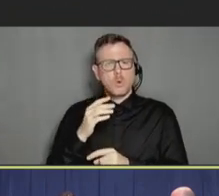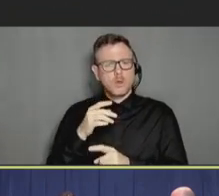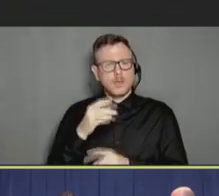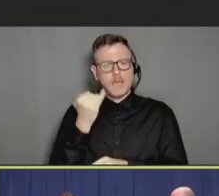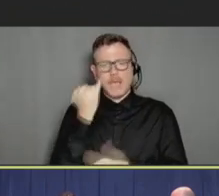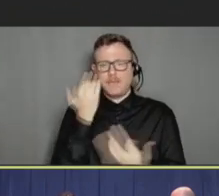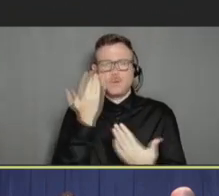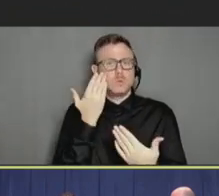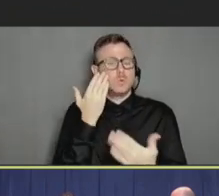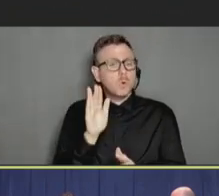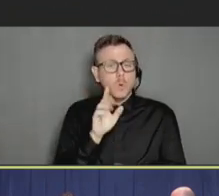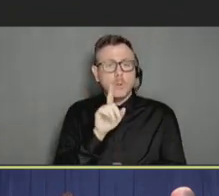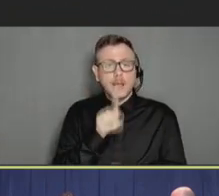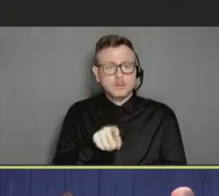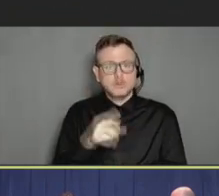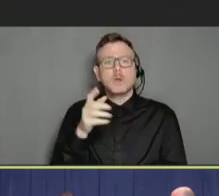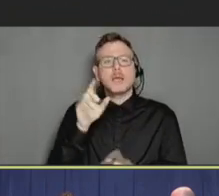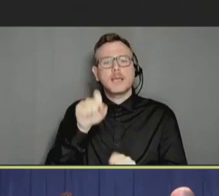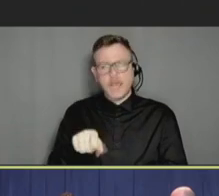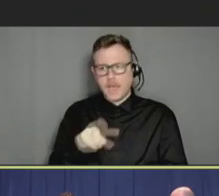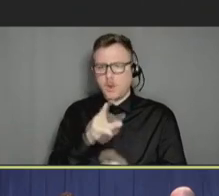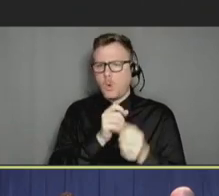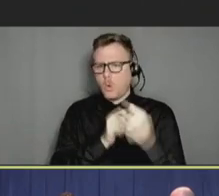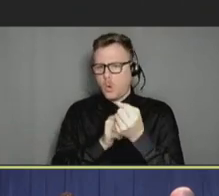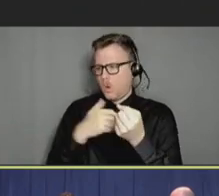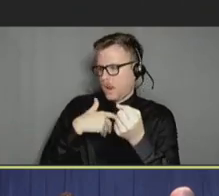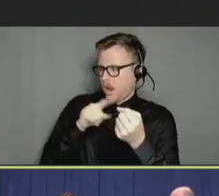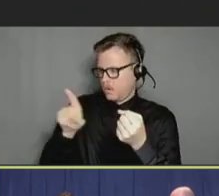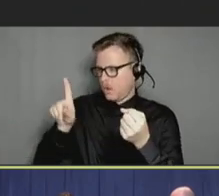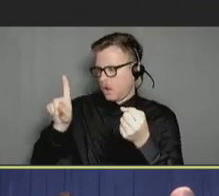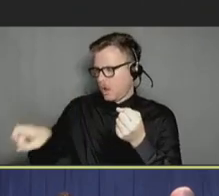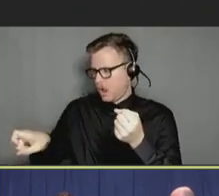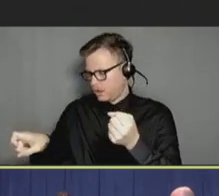"I will get that answer for you." It's a great question. So, having that like a sort of a